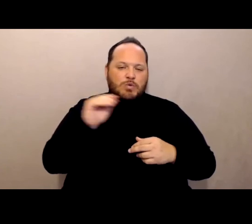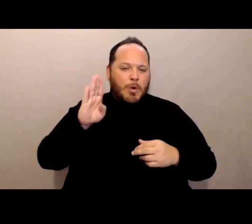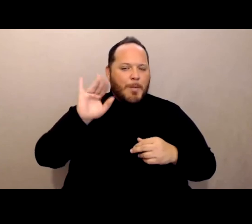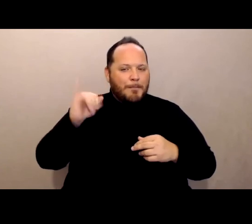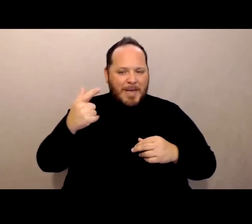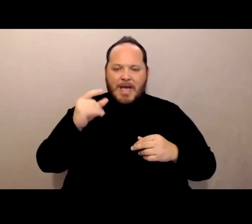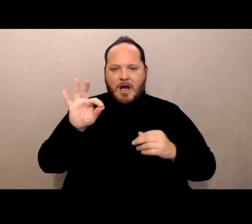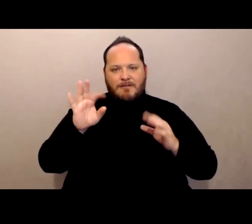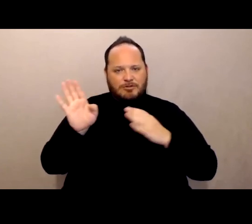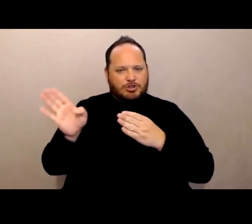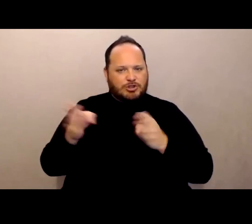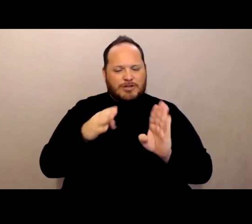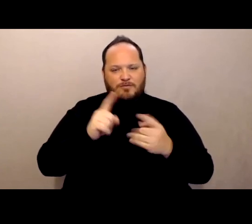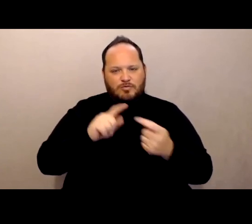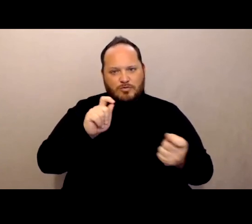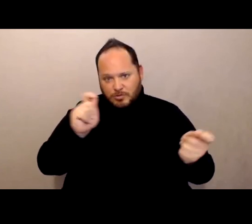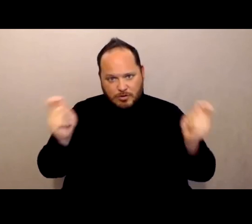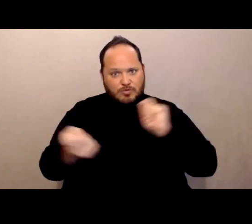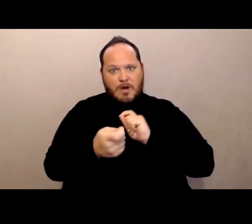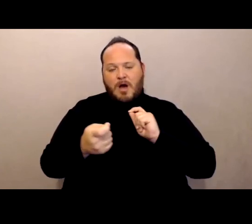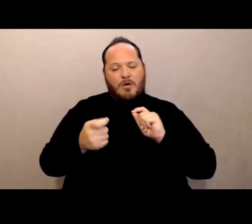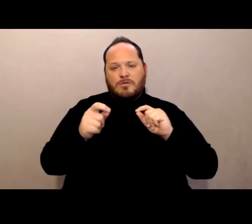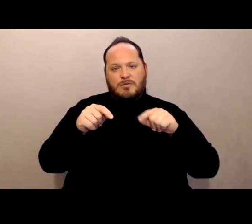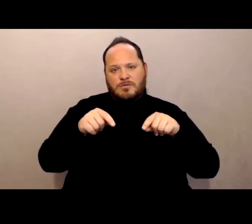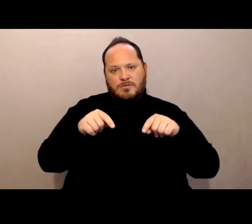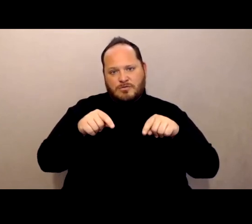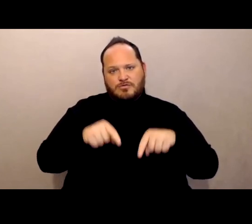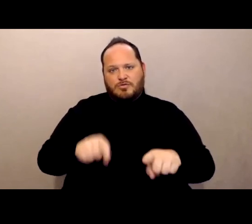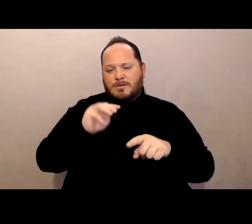180 degrees during, you know, March of 2020.